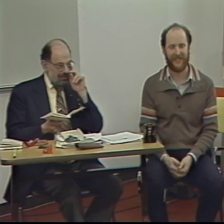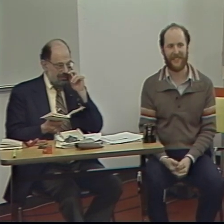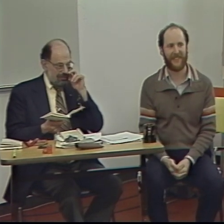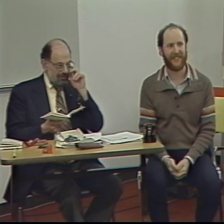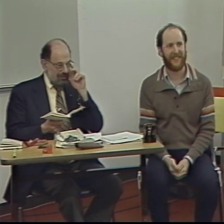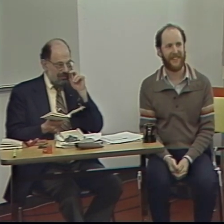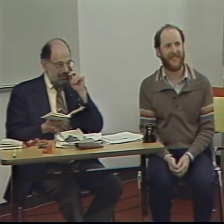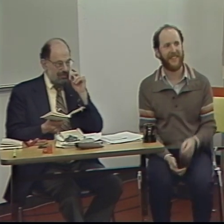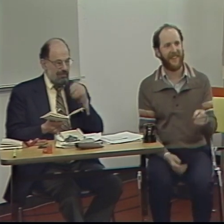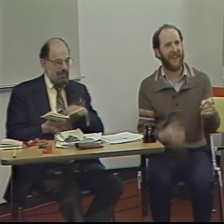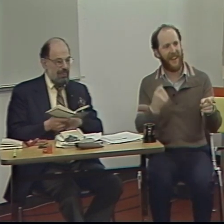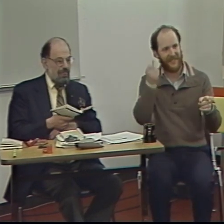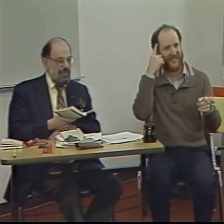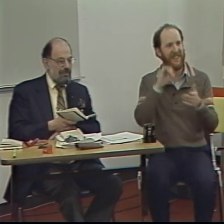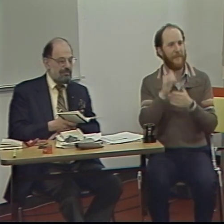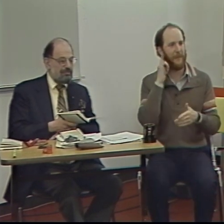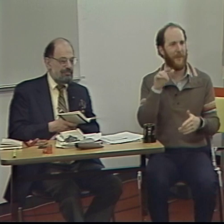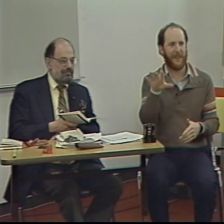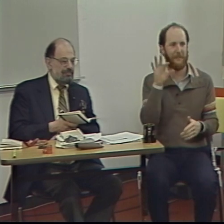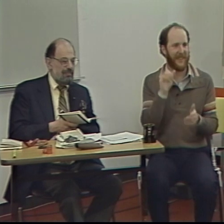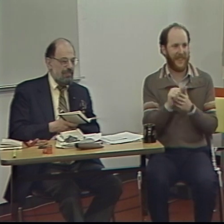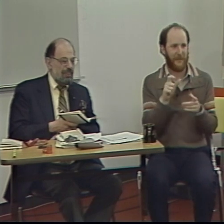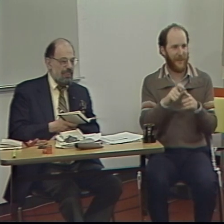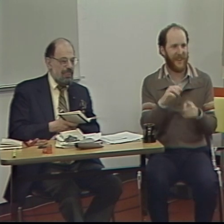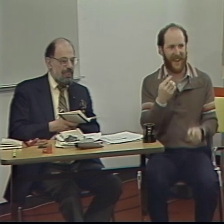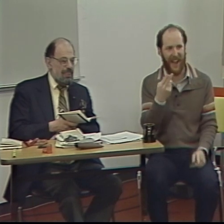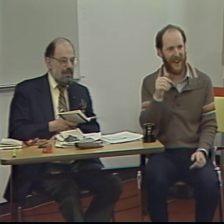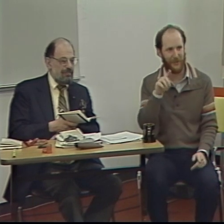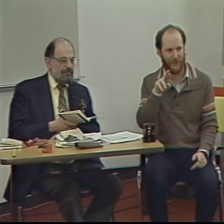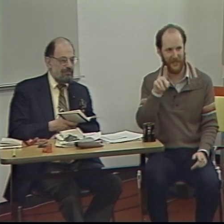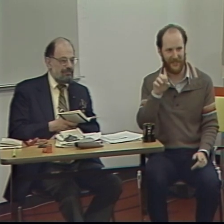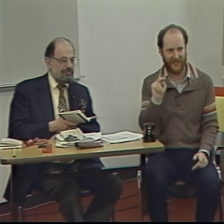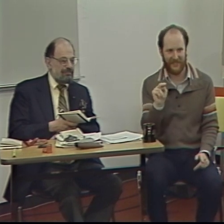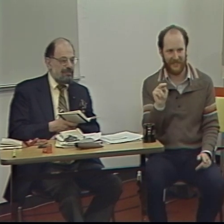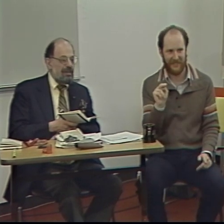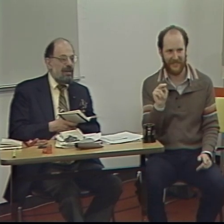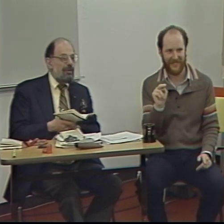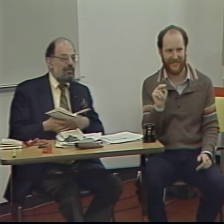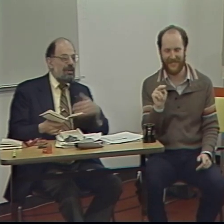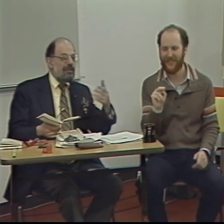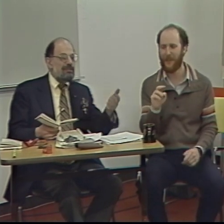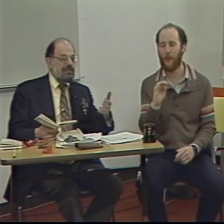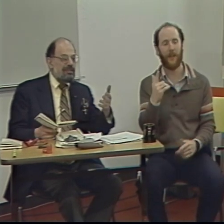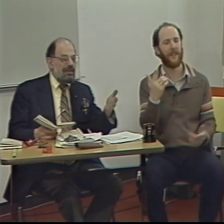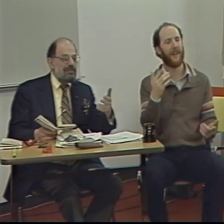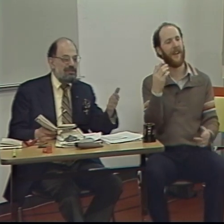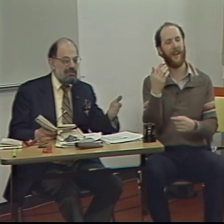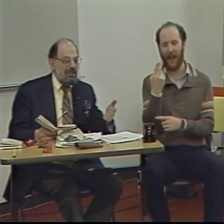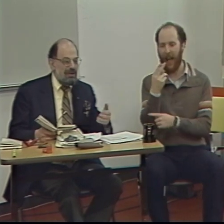I understand it, but why did you pick that word, hydrogen? Oh, the hydrogen bomb.